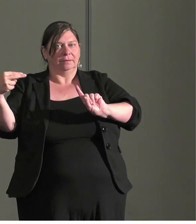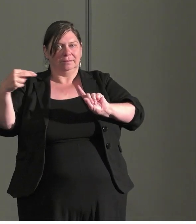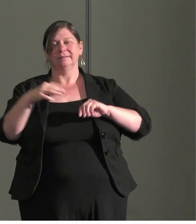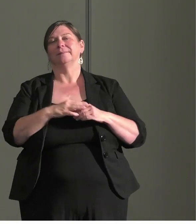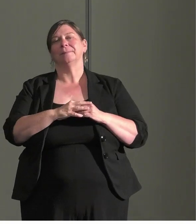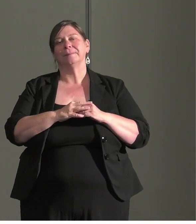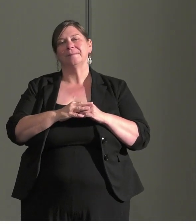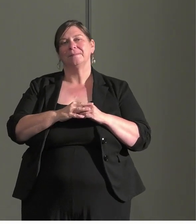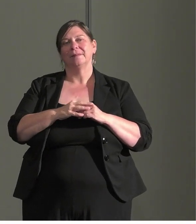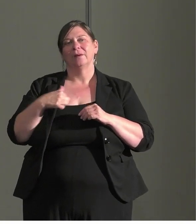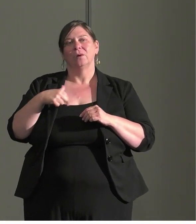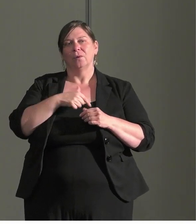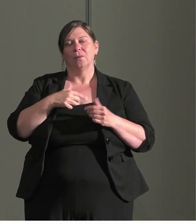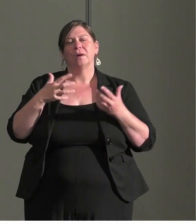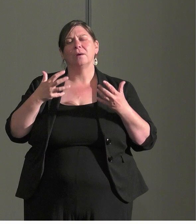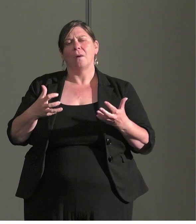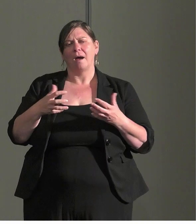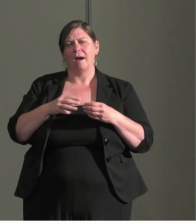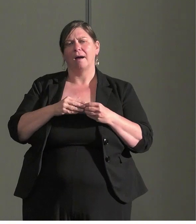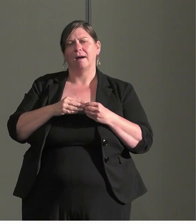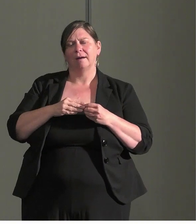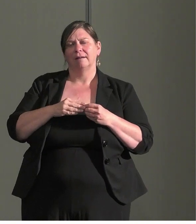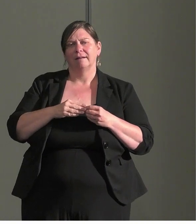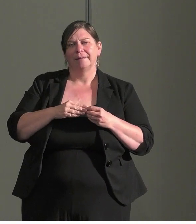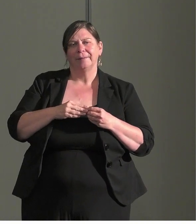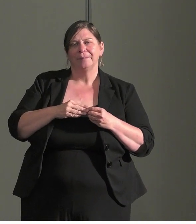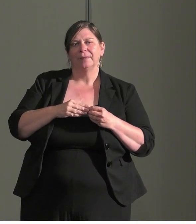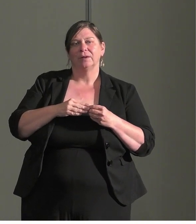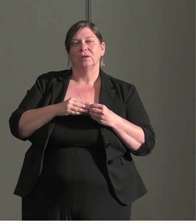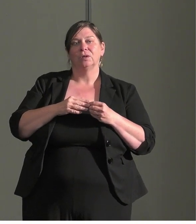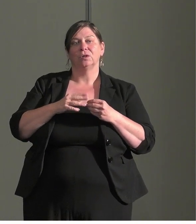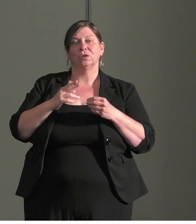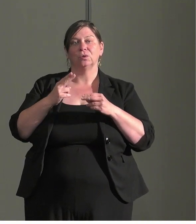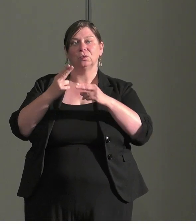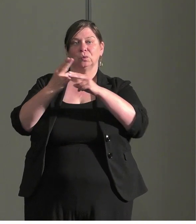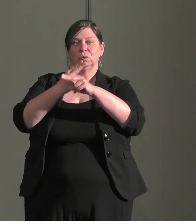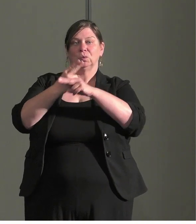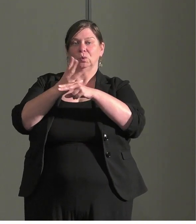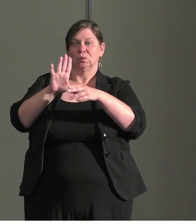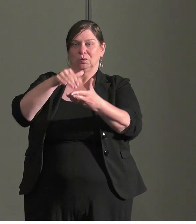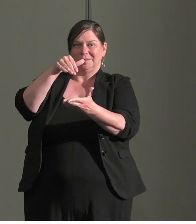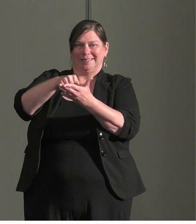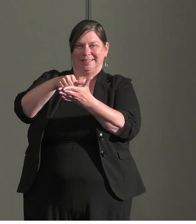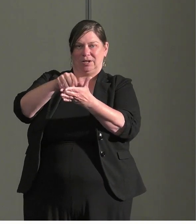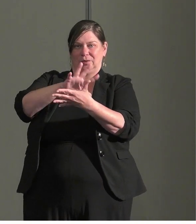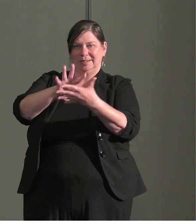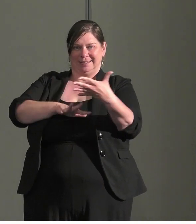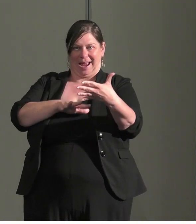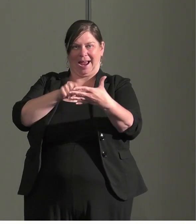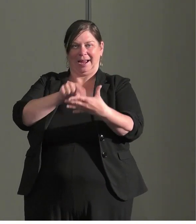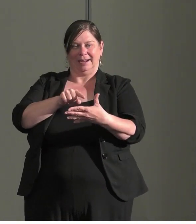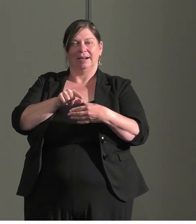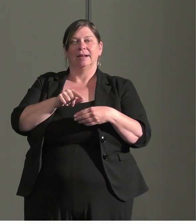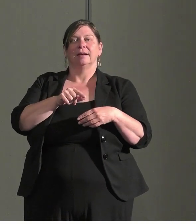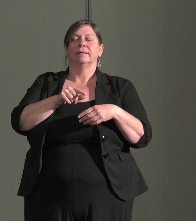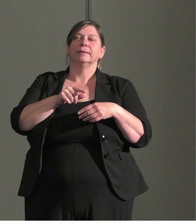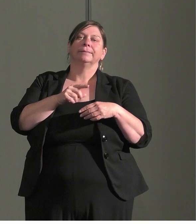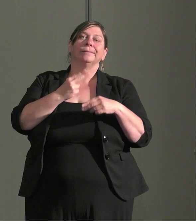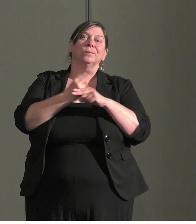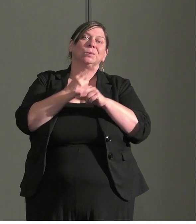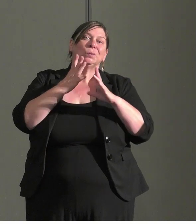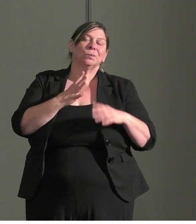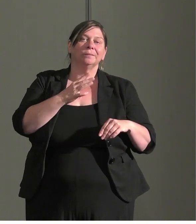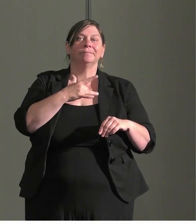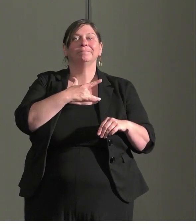What we want to do is move from user centered design. Where you know the users are sort of